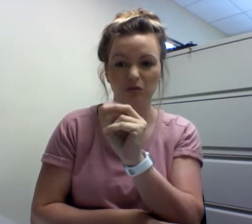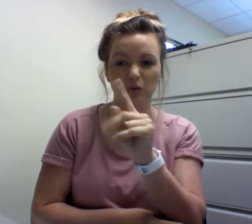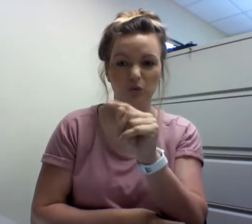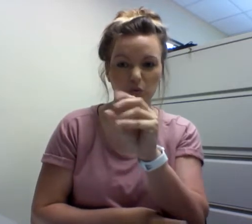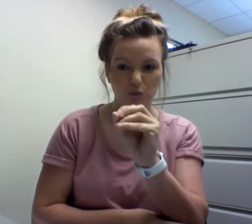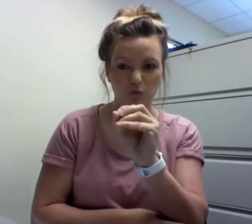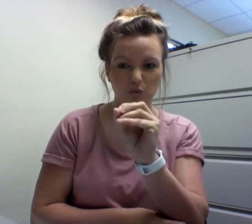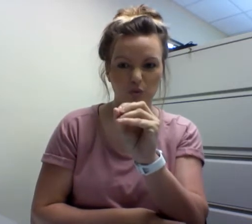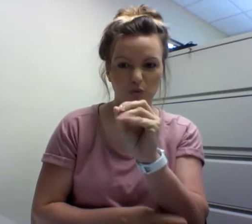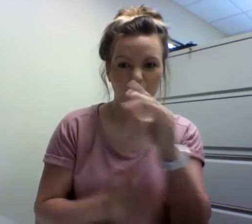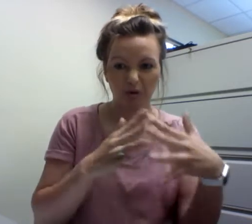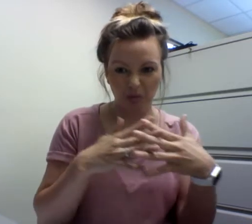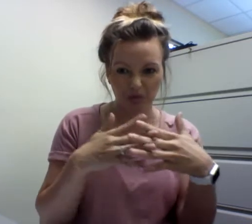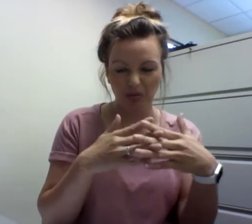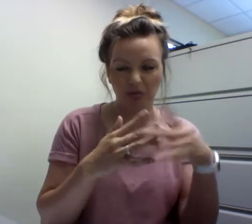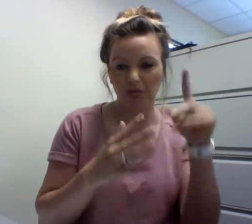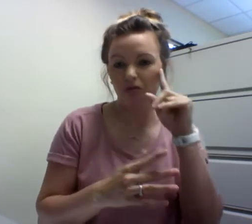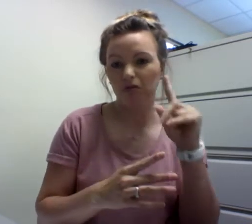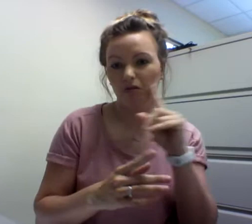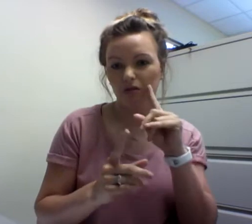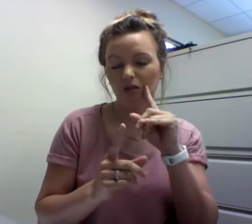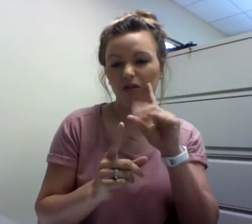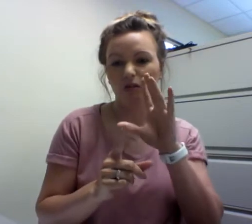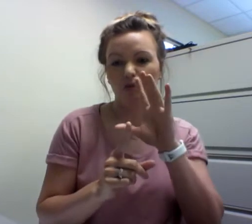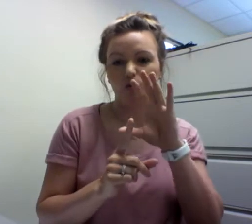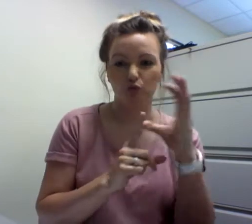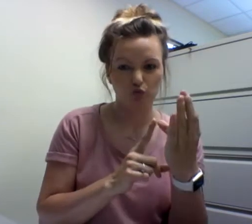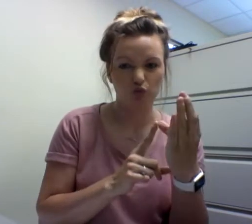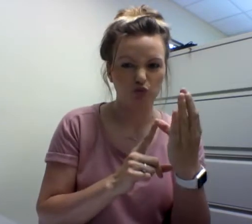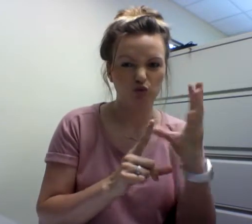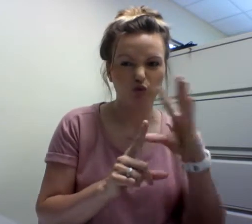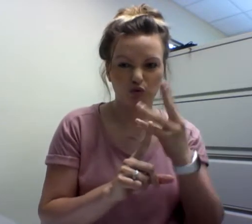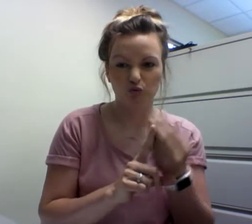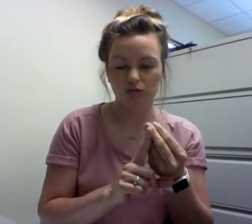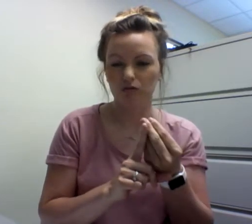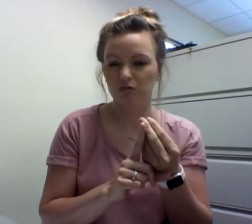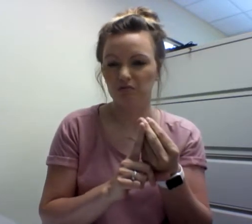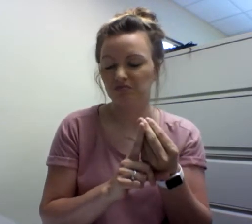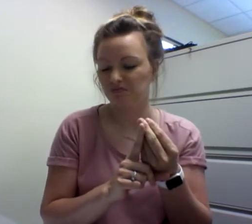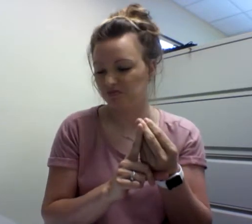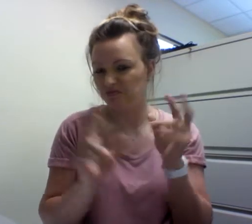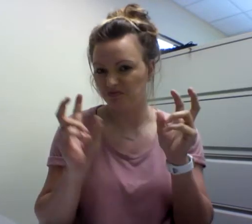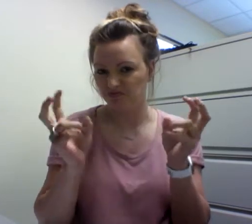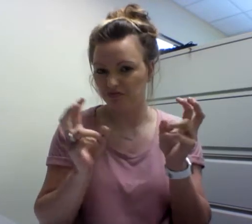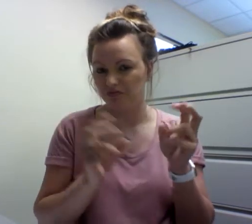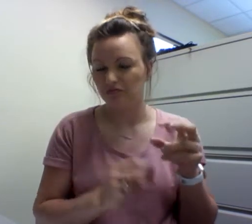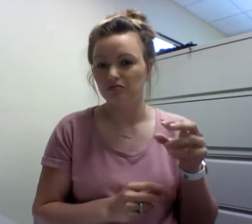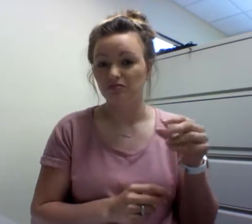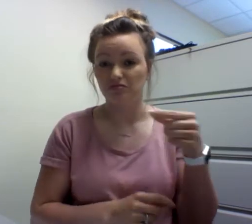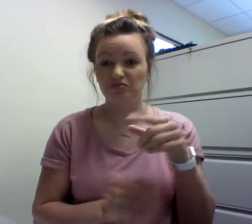Now, this book "Introduction to American Deaf Culture"